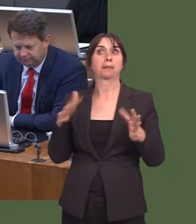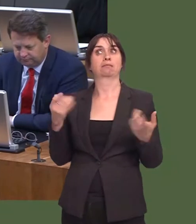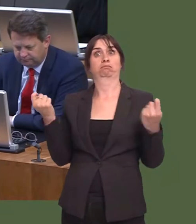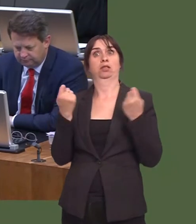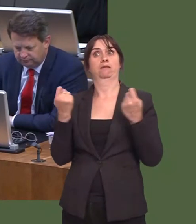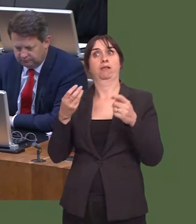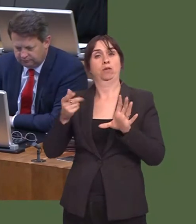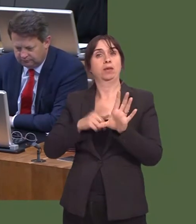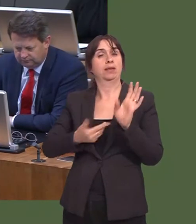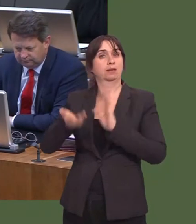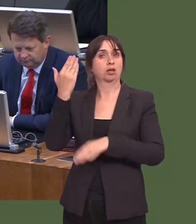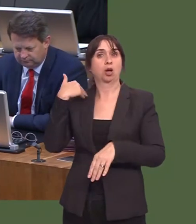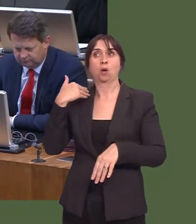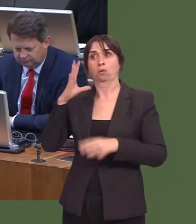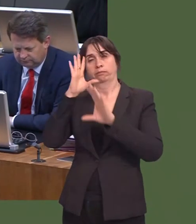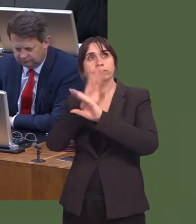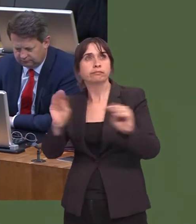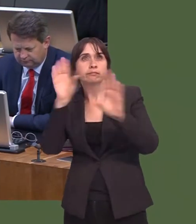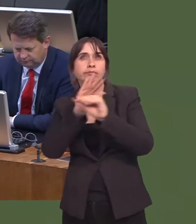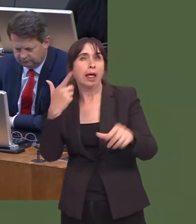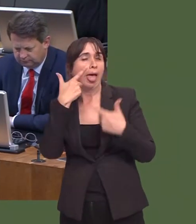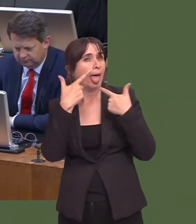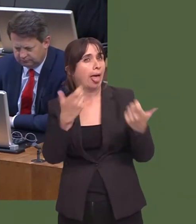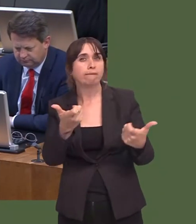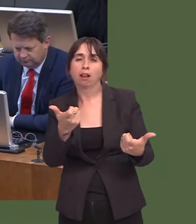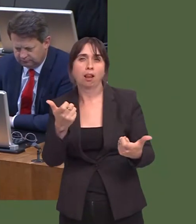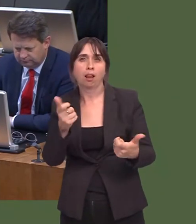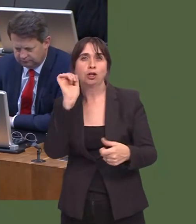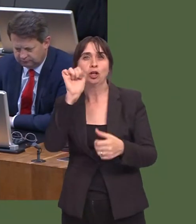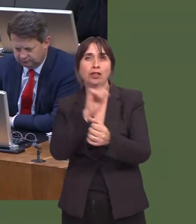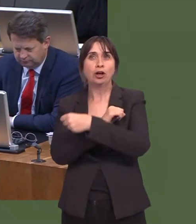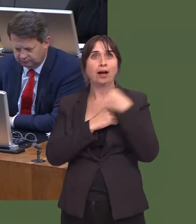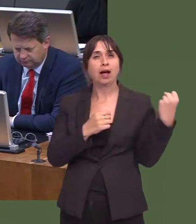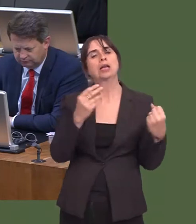ago informing people of what scams looked likeónot just postal scams but online scams as well.